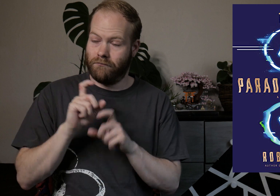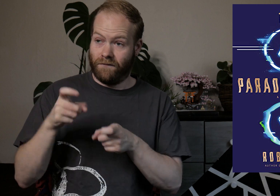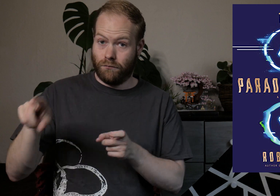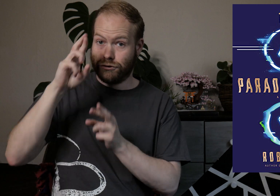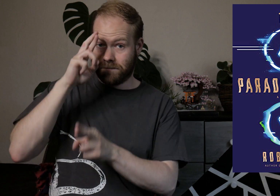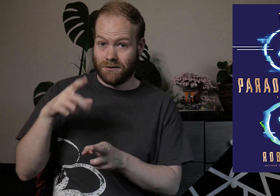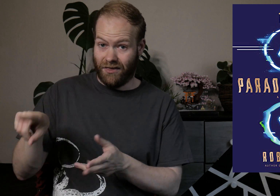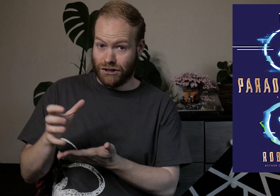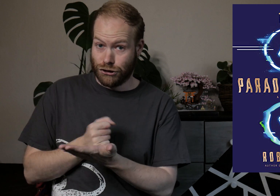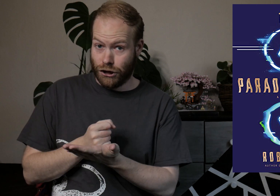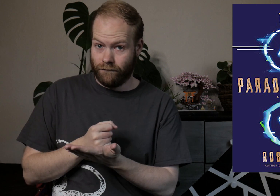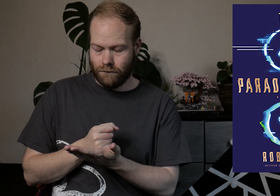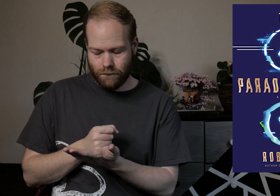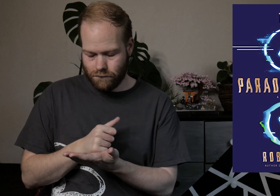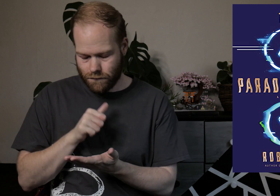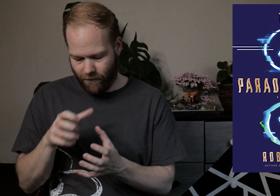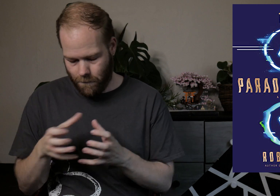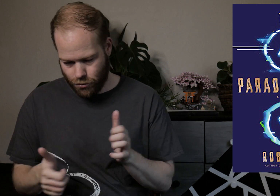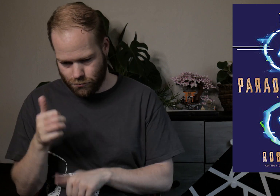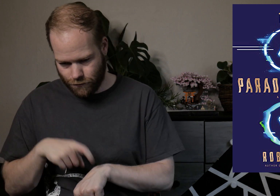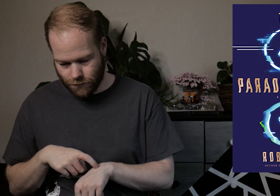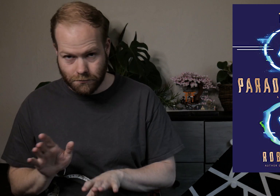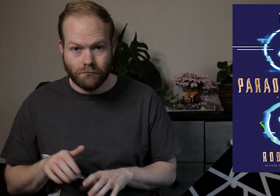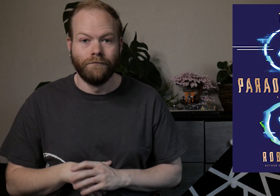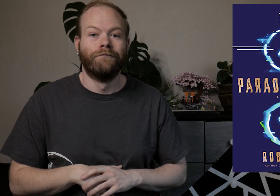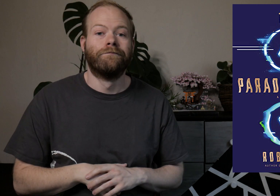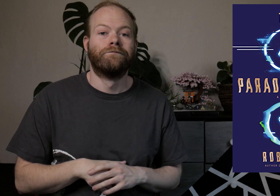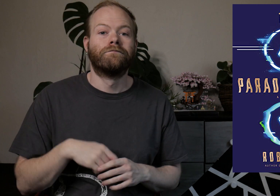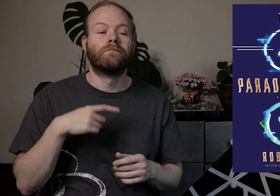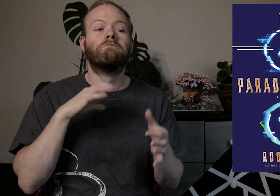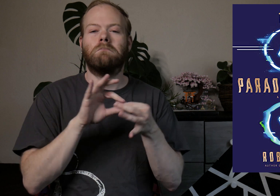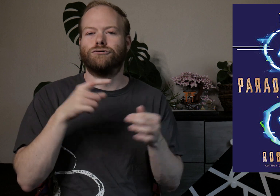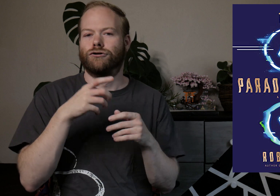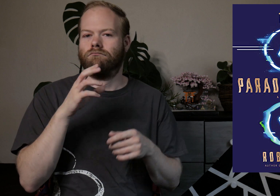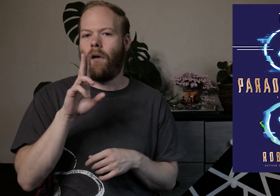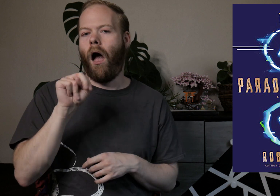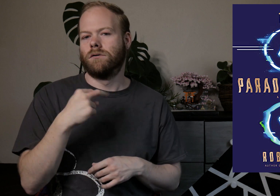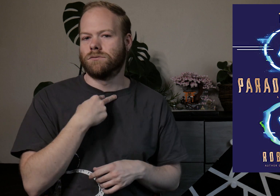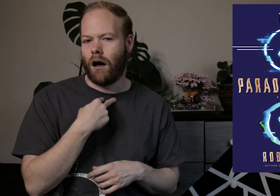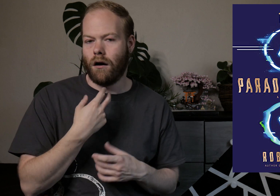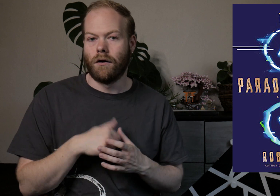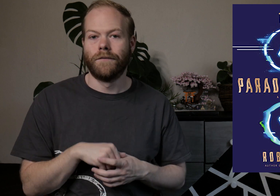give them the respect they deserve (which isn’t very much most of the time). I mentioned her being called Unstuck.